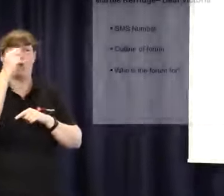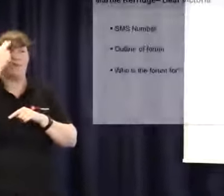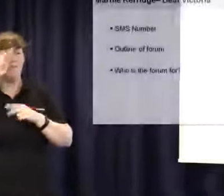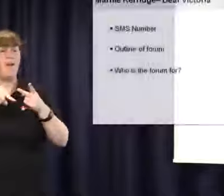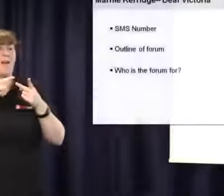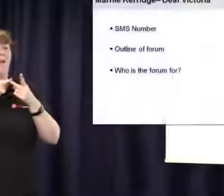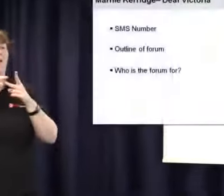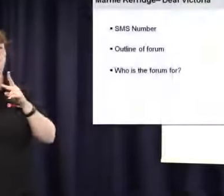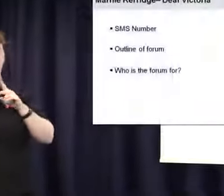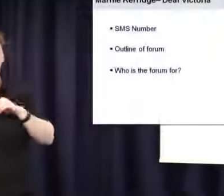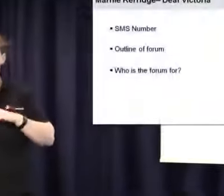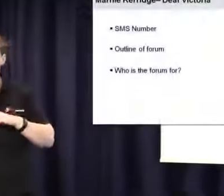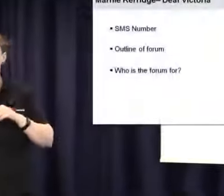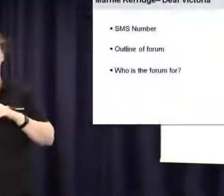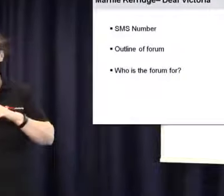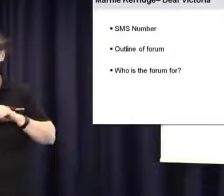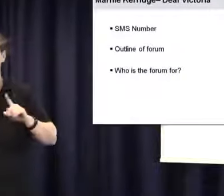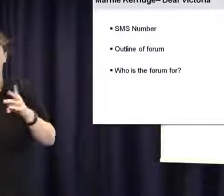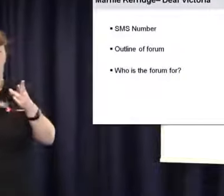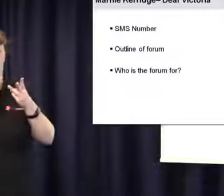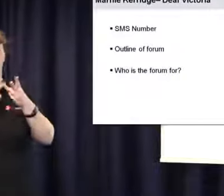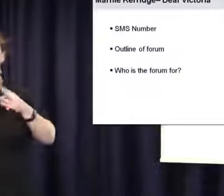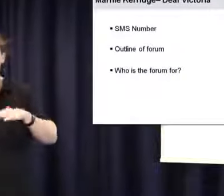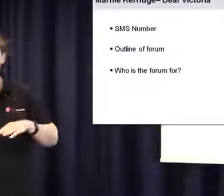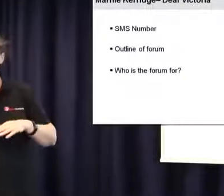of you who are here in the room today and also those that are attending virtually through